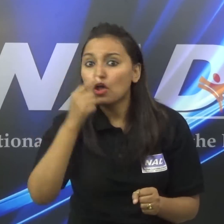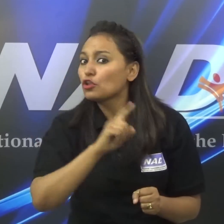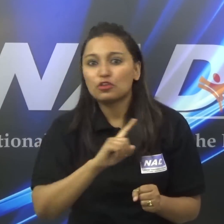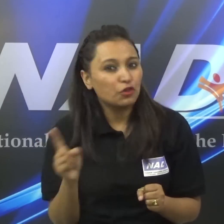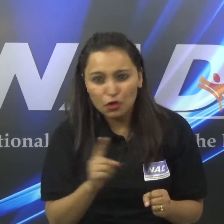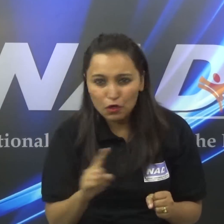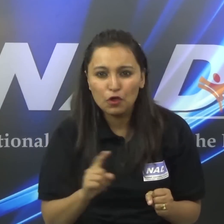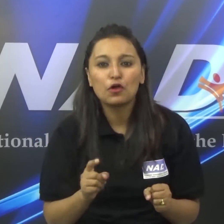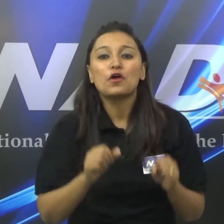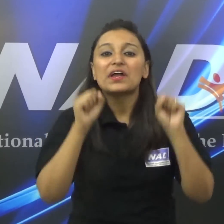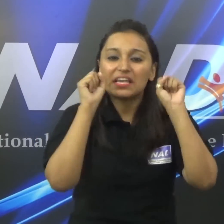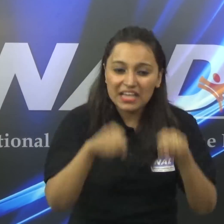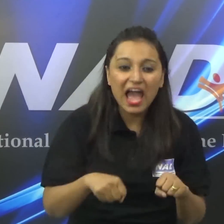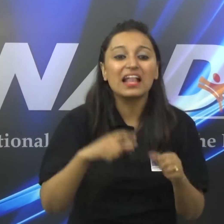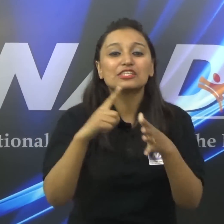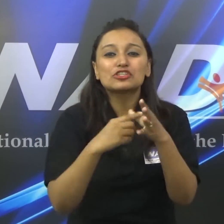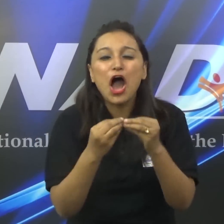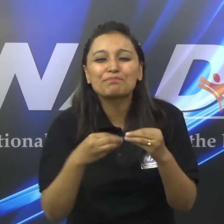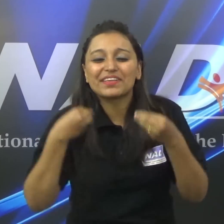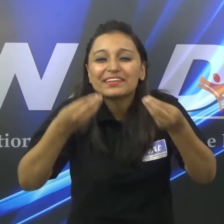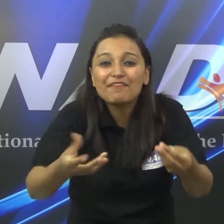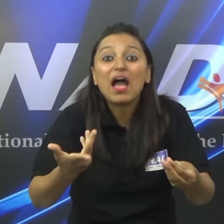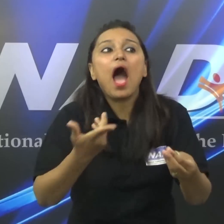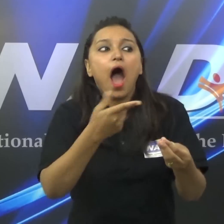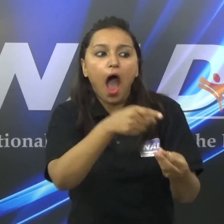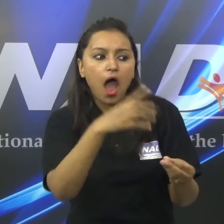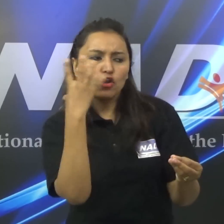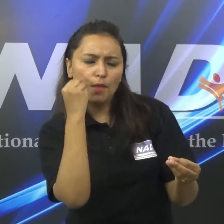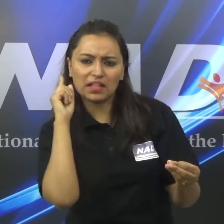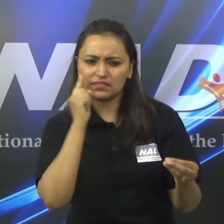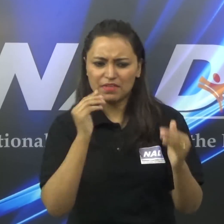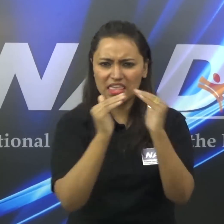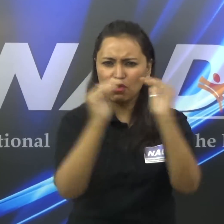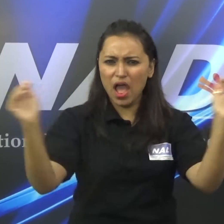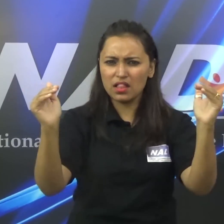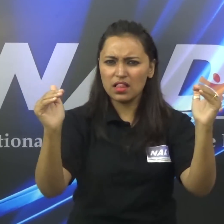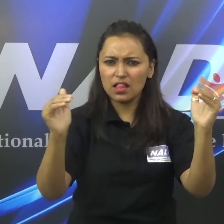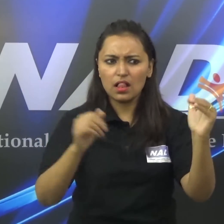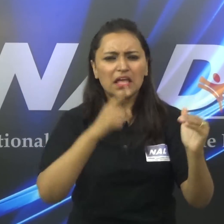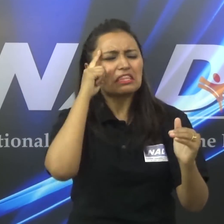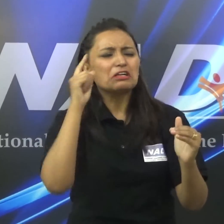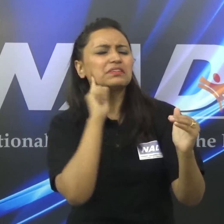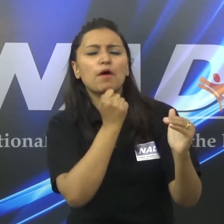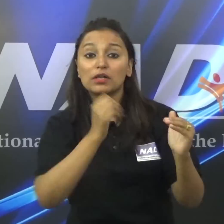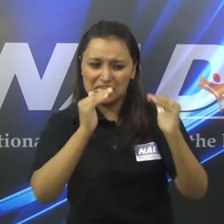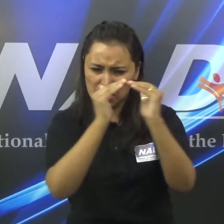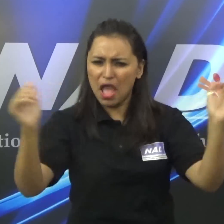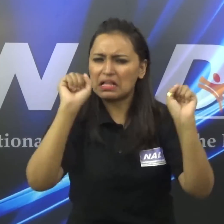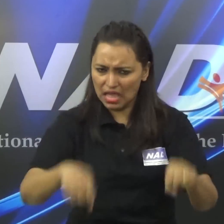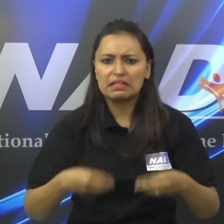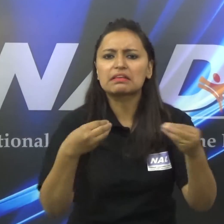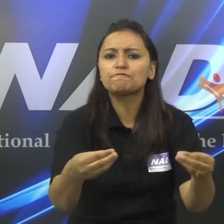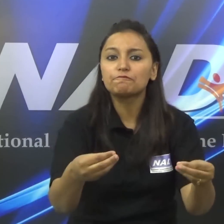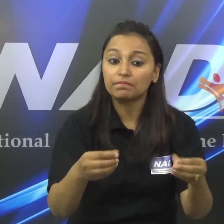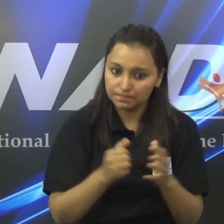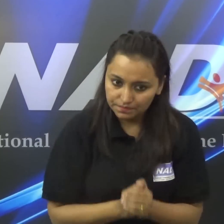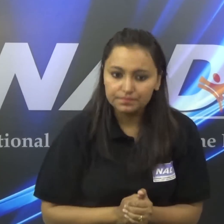It is not like that. Deaf people can get jobs equal to hearing people.